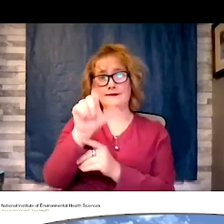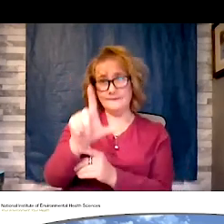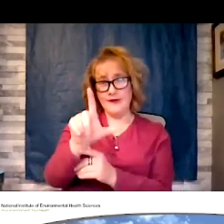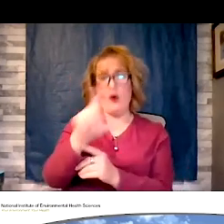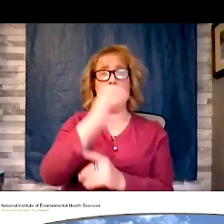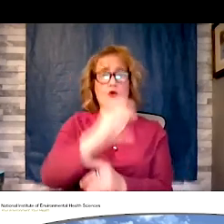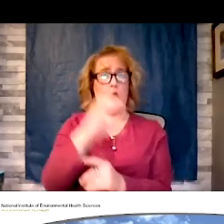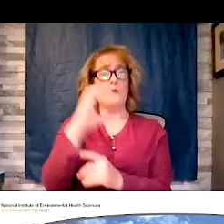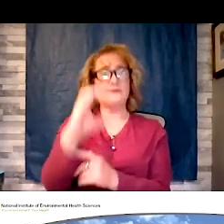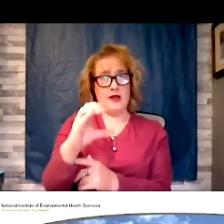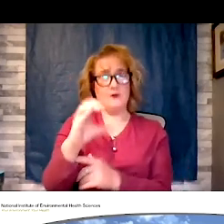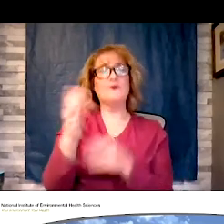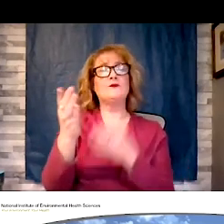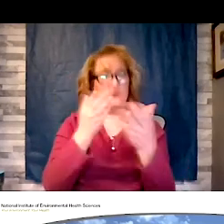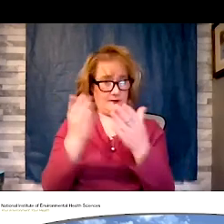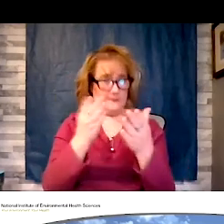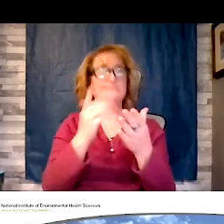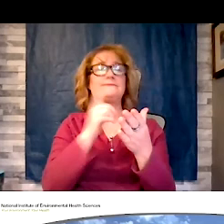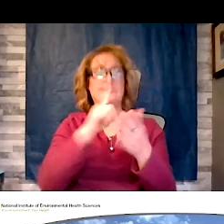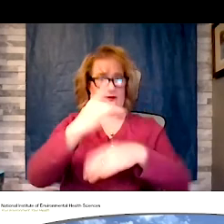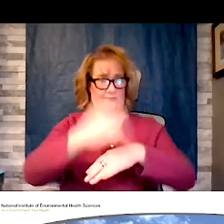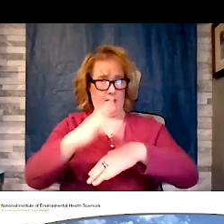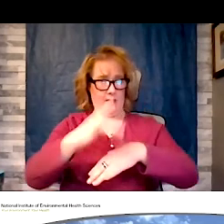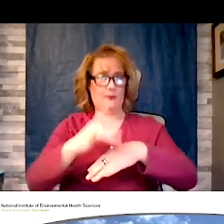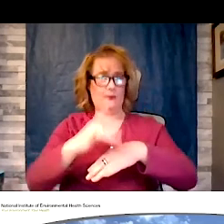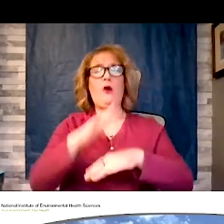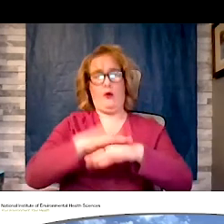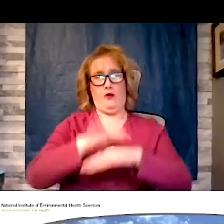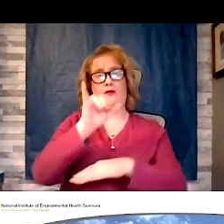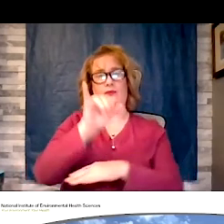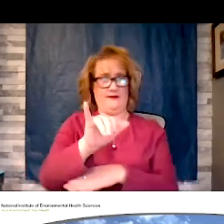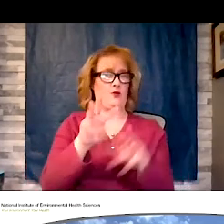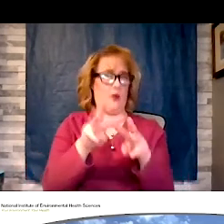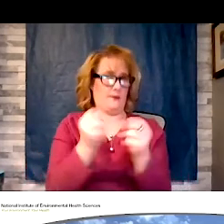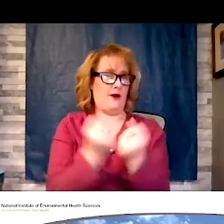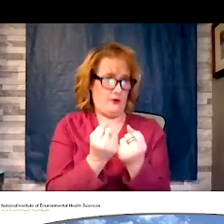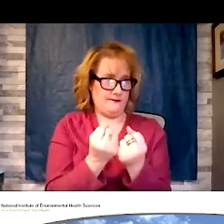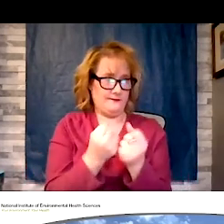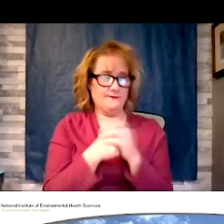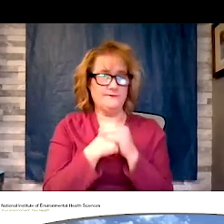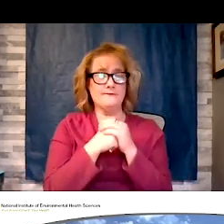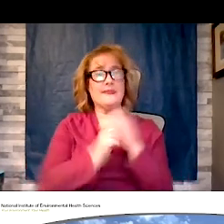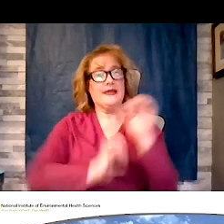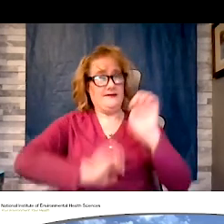available throughout this webinar. Evaluations will be sent immediately after this